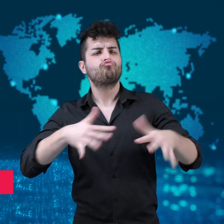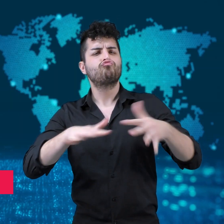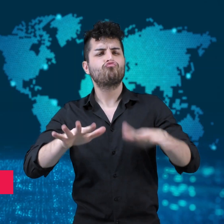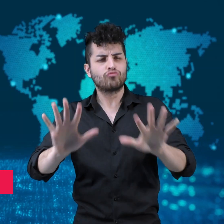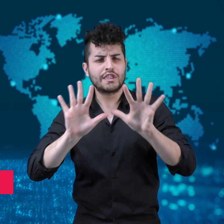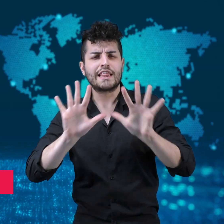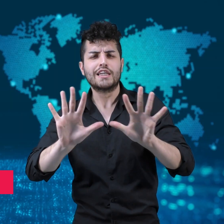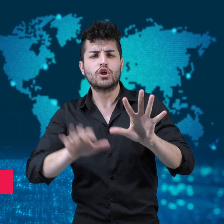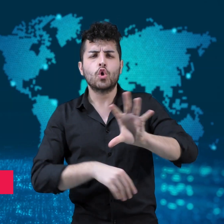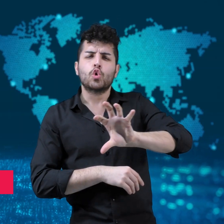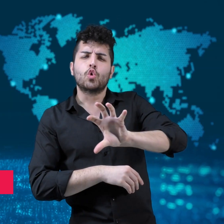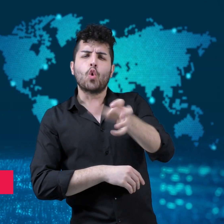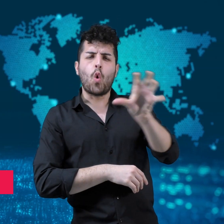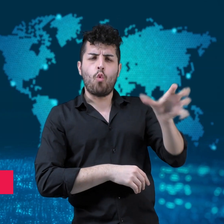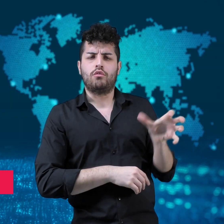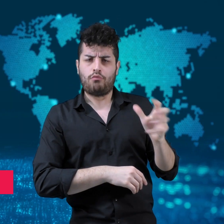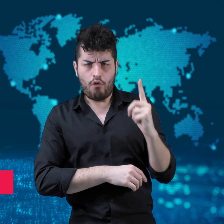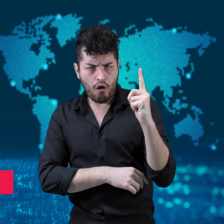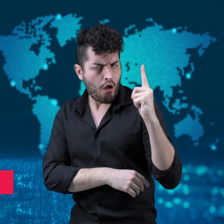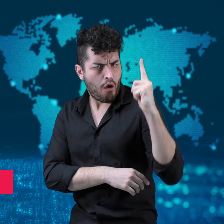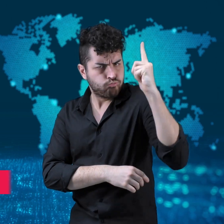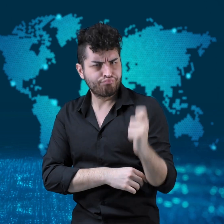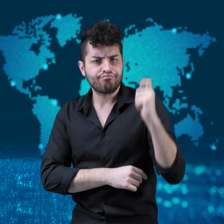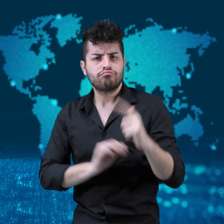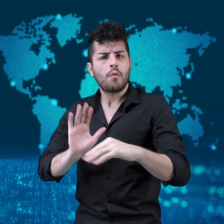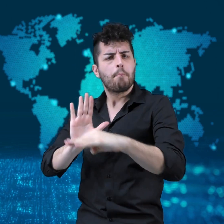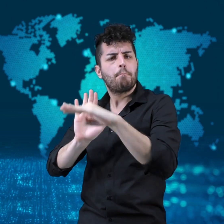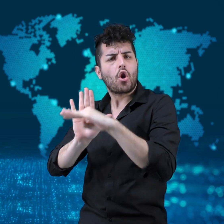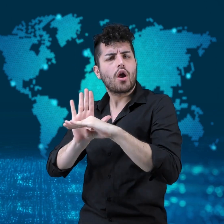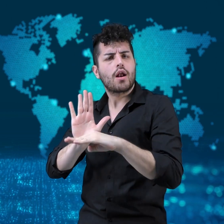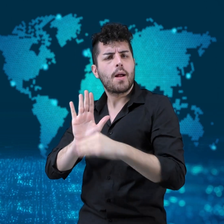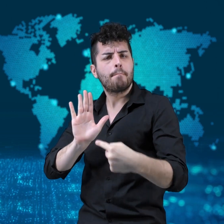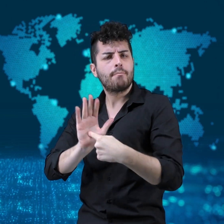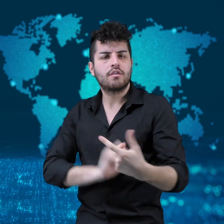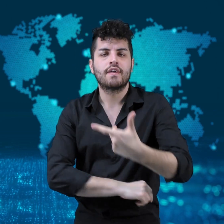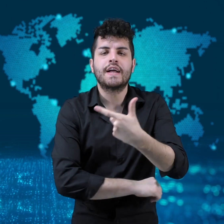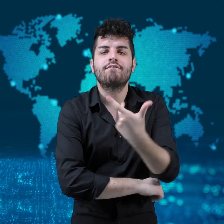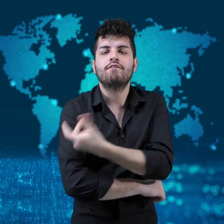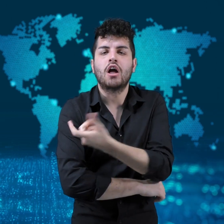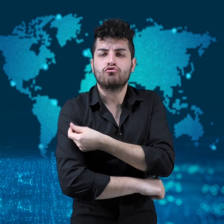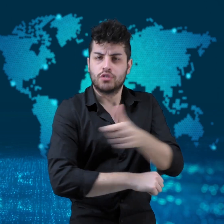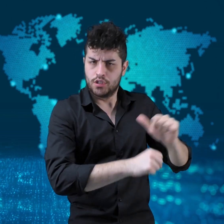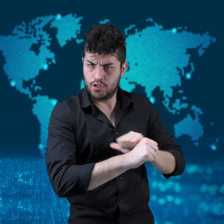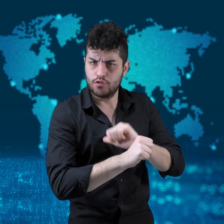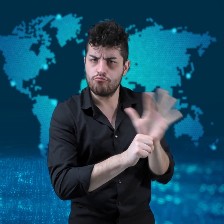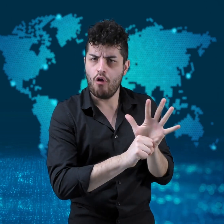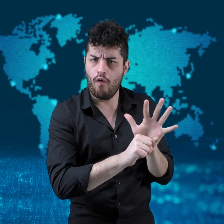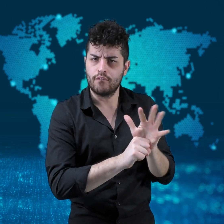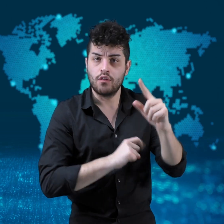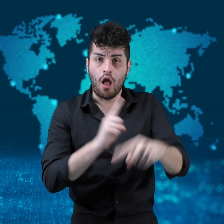[Nicola]: At least 10 countries have begun their COVID-19